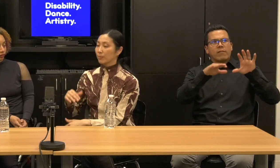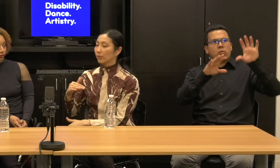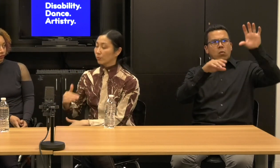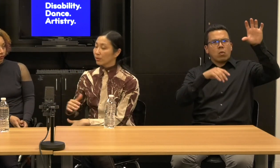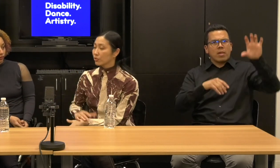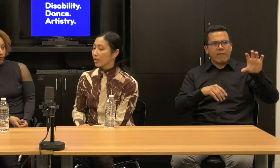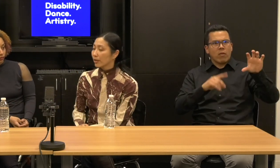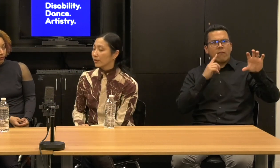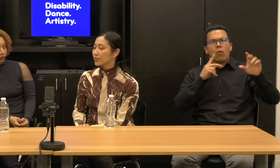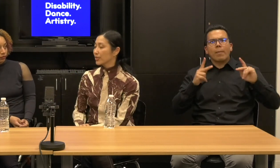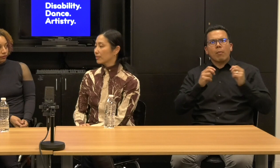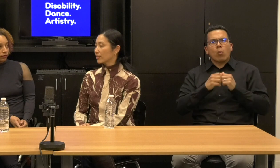for people in wheelchairs.